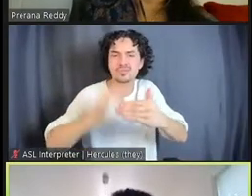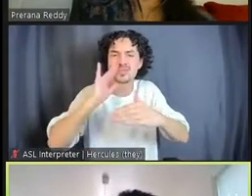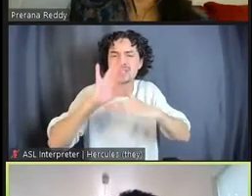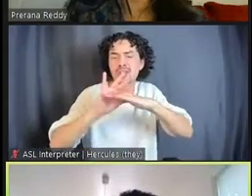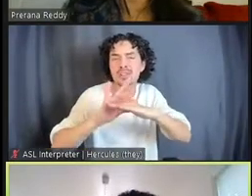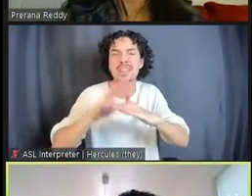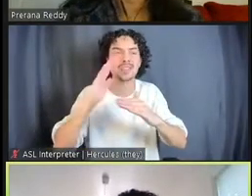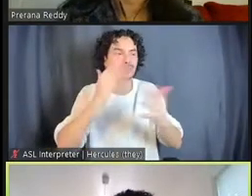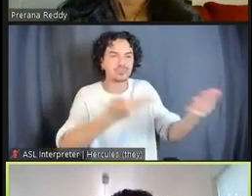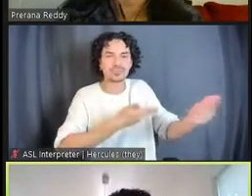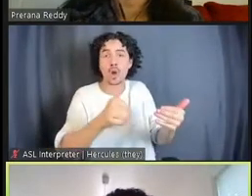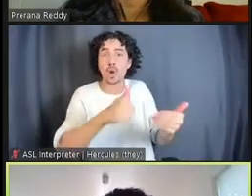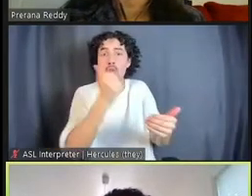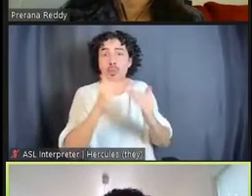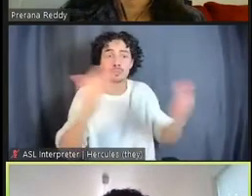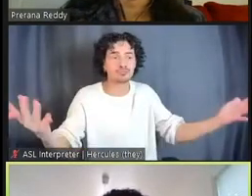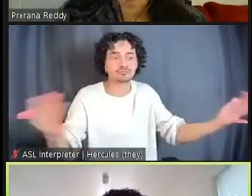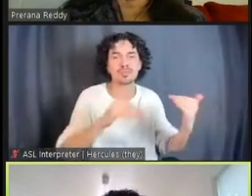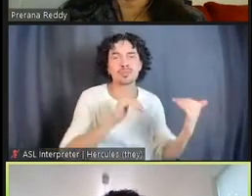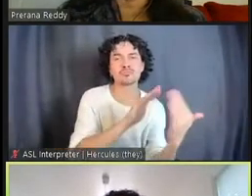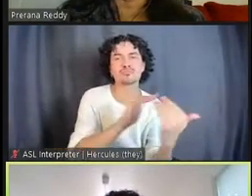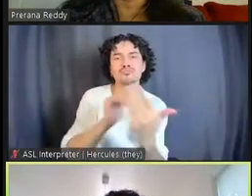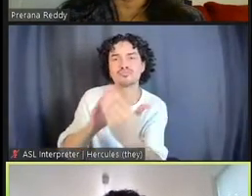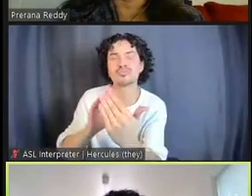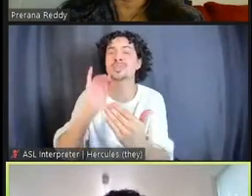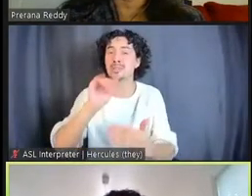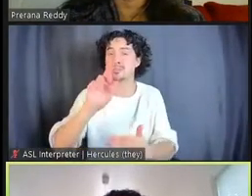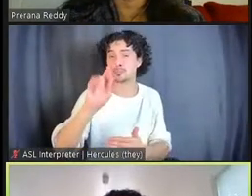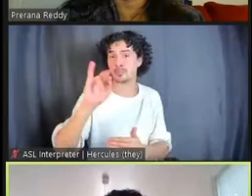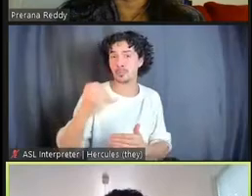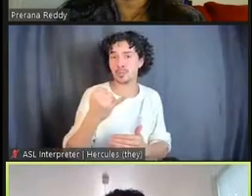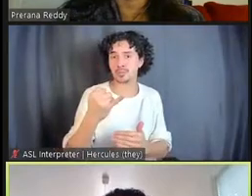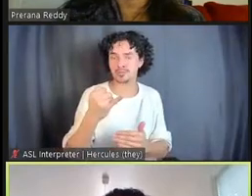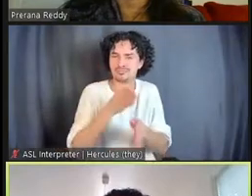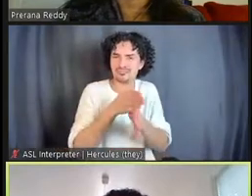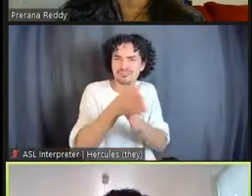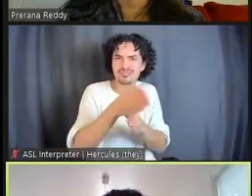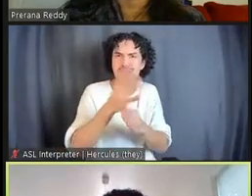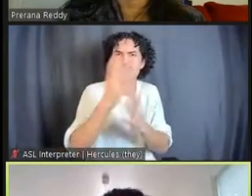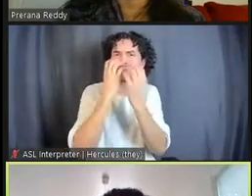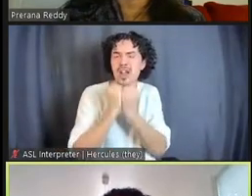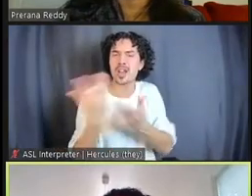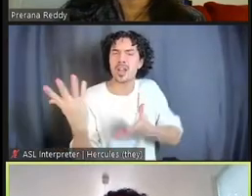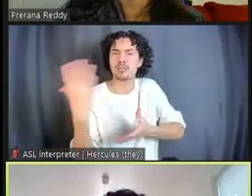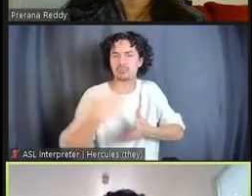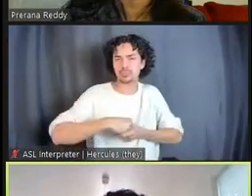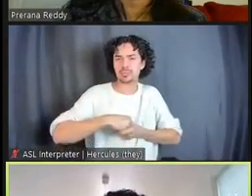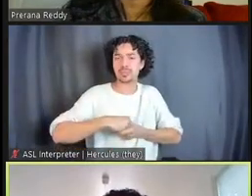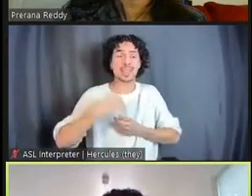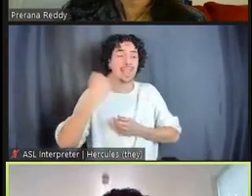So, in a way, we embody restorative justice principles that way, right? If you're going to use this building, if you're part of this community, you